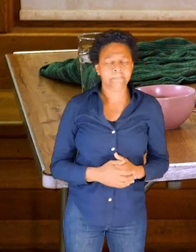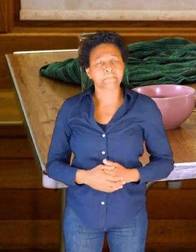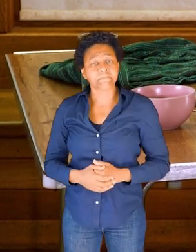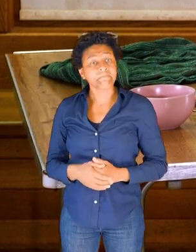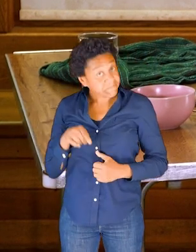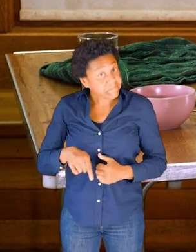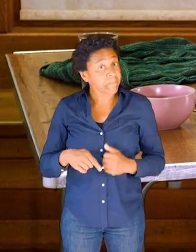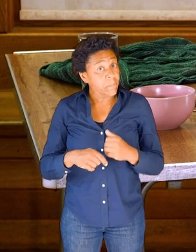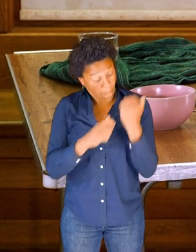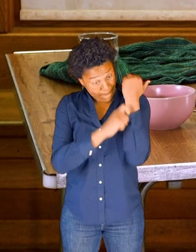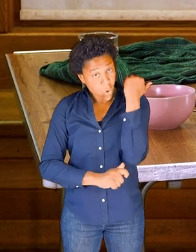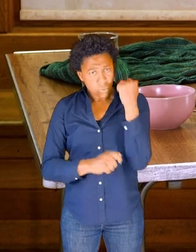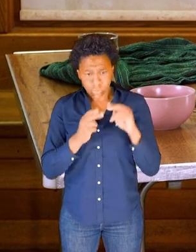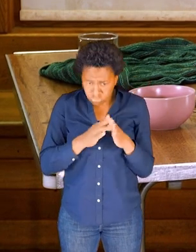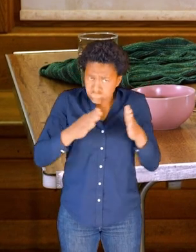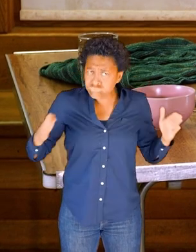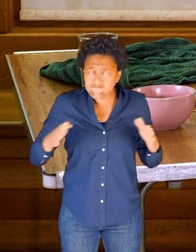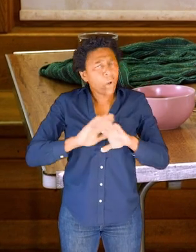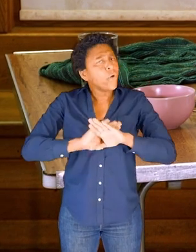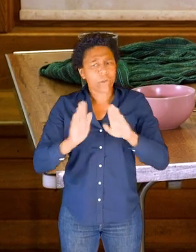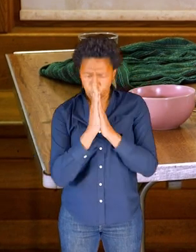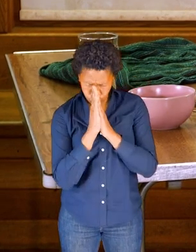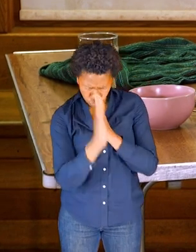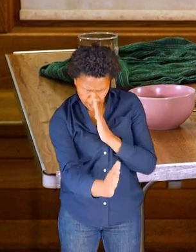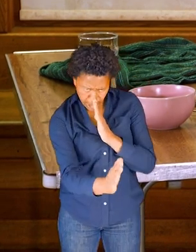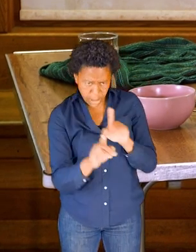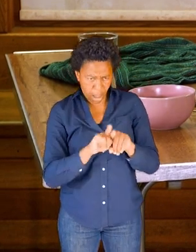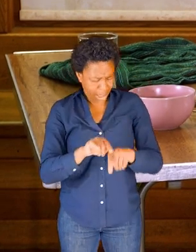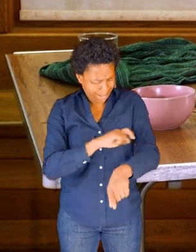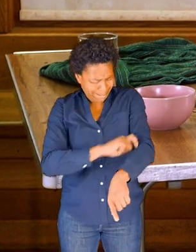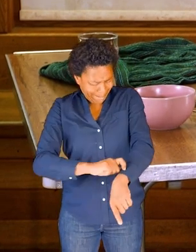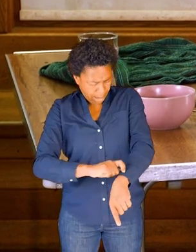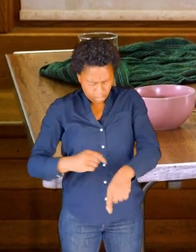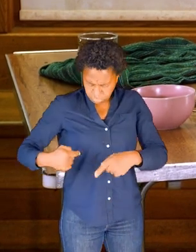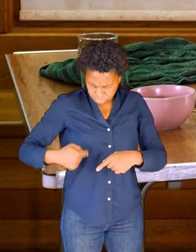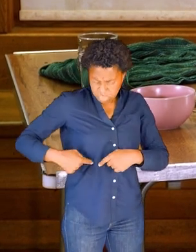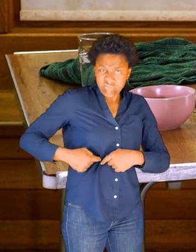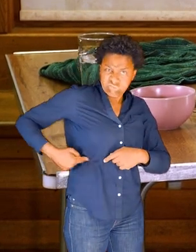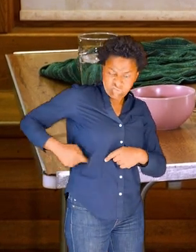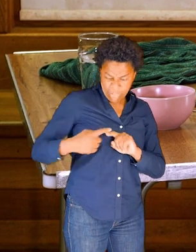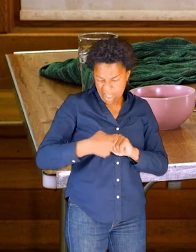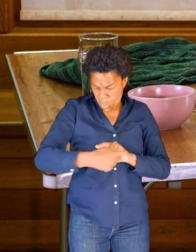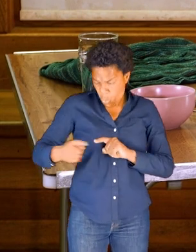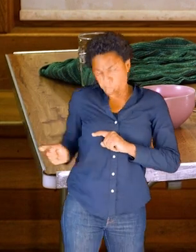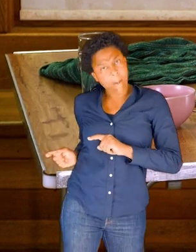So these bones are long bones. They're not straight like the bones in my arms or my legs;